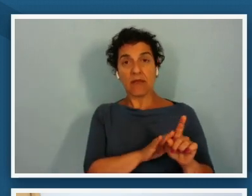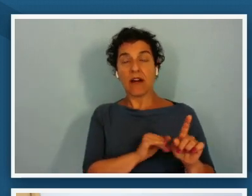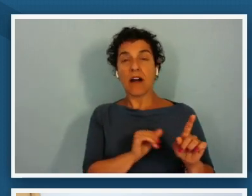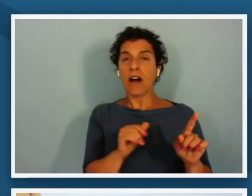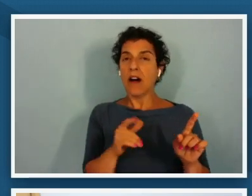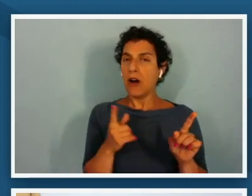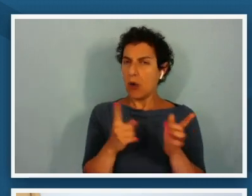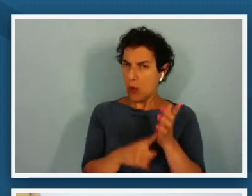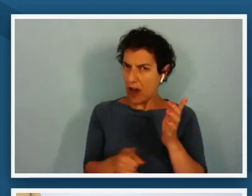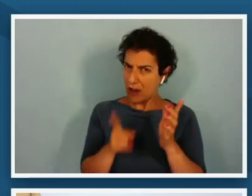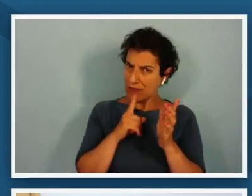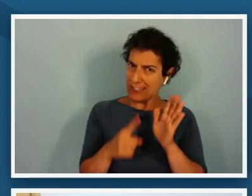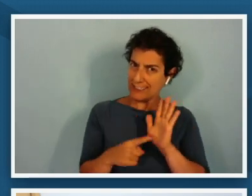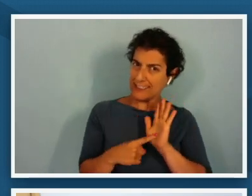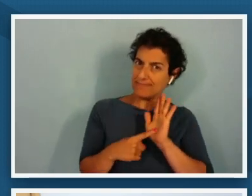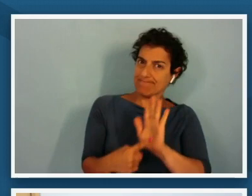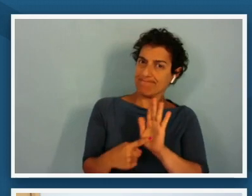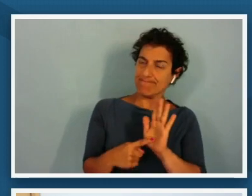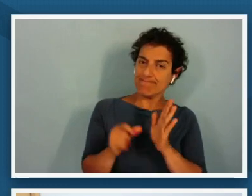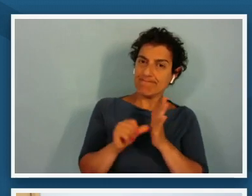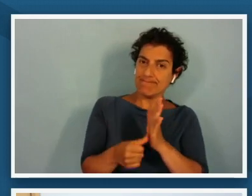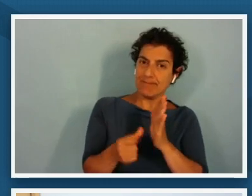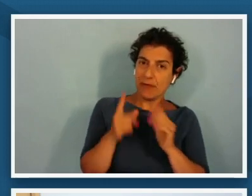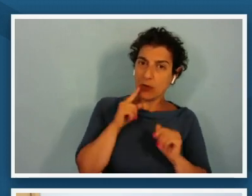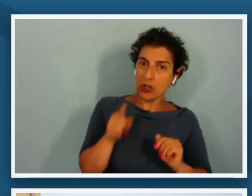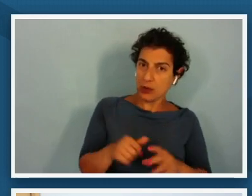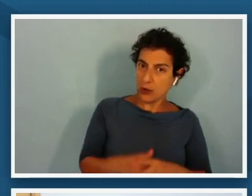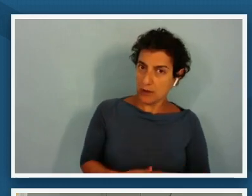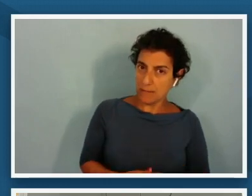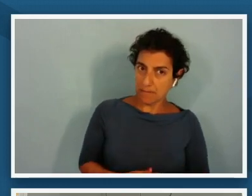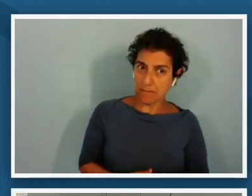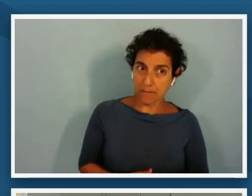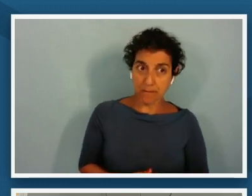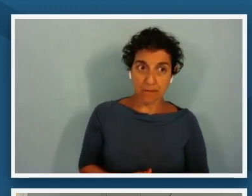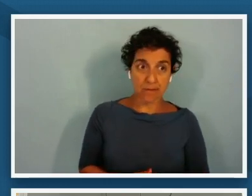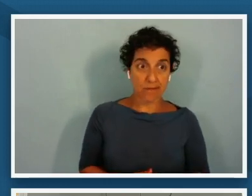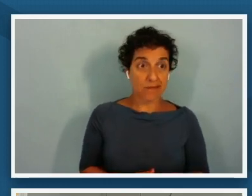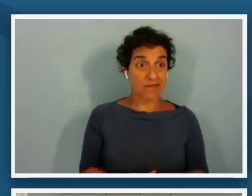for you